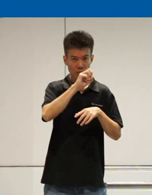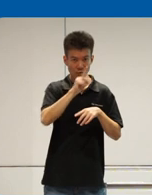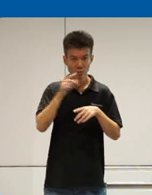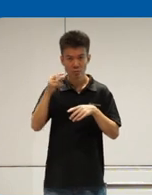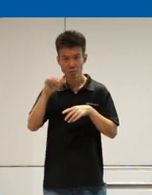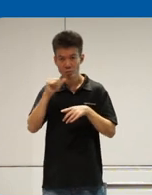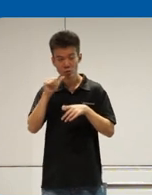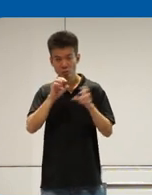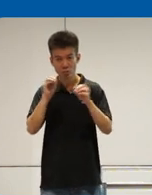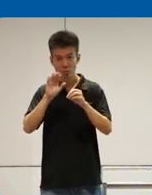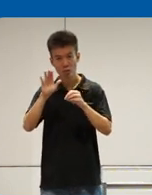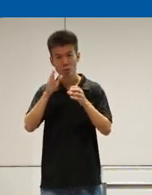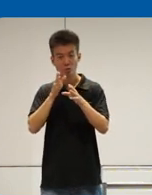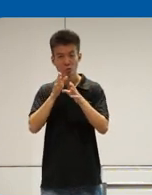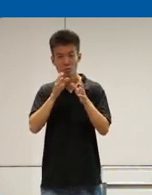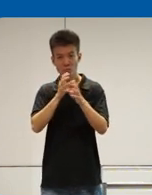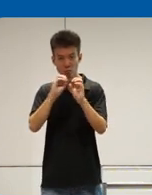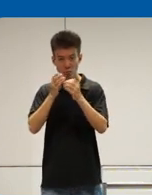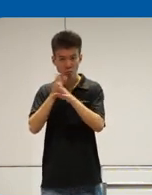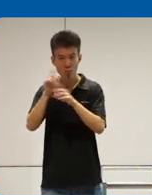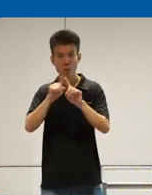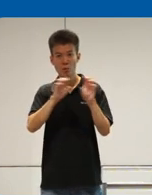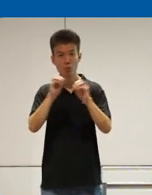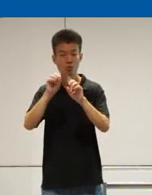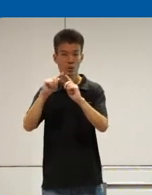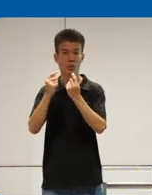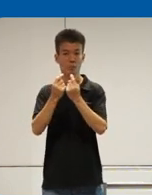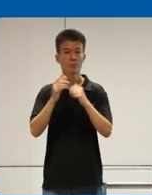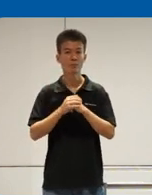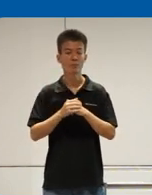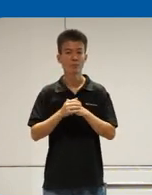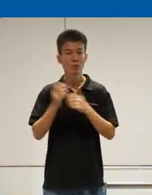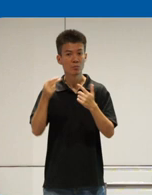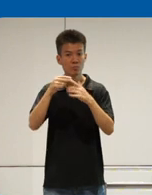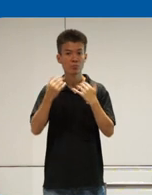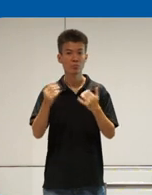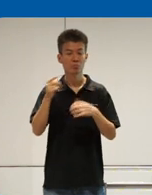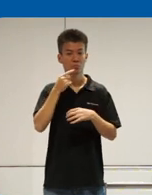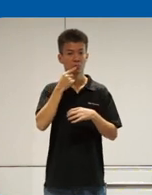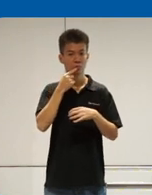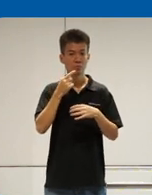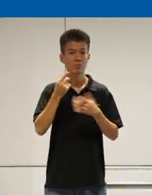the organization directly but it moves the team and even until now they said they un aable to get